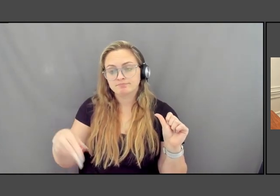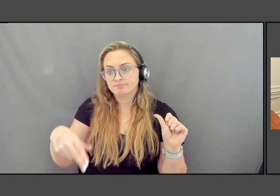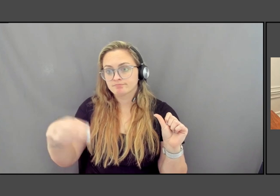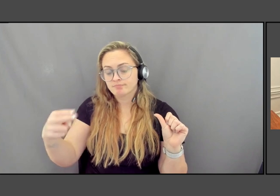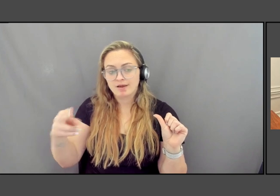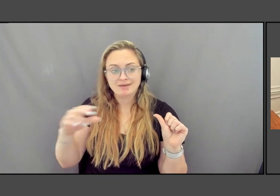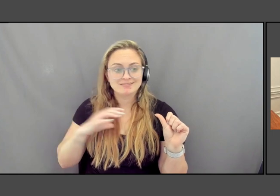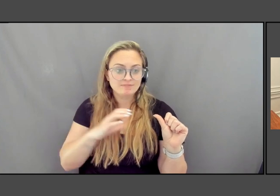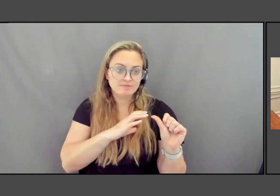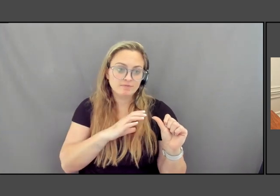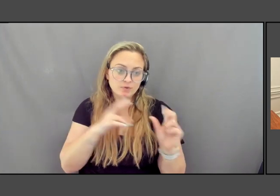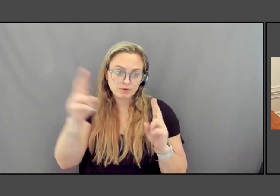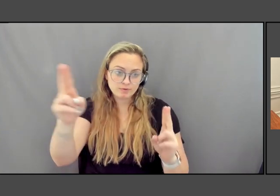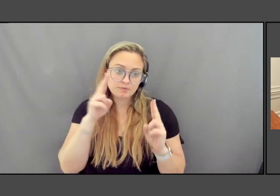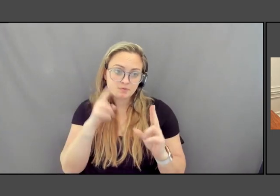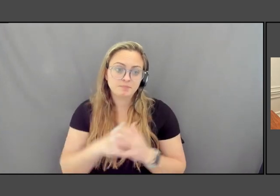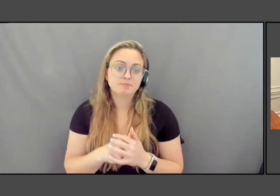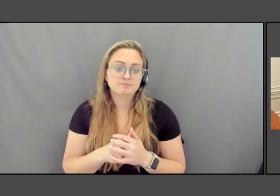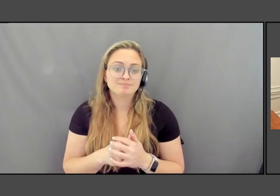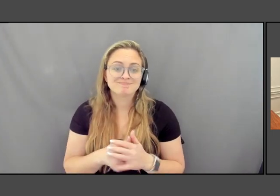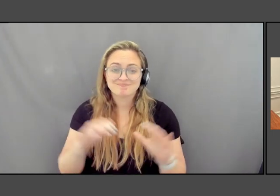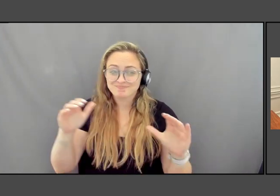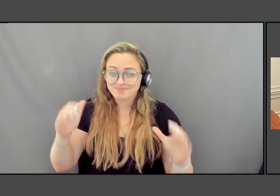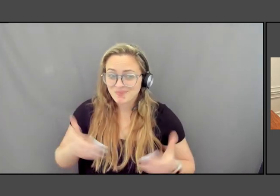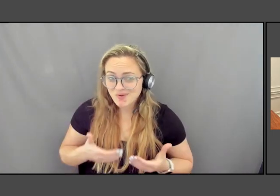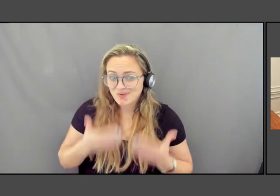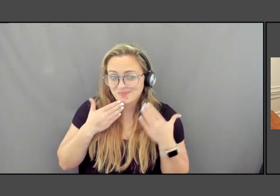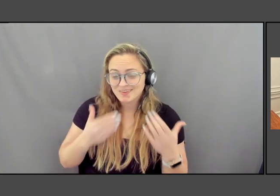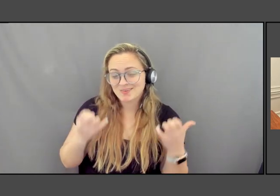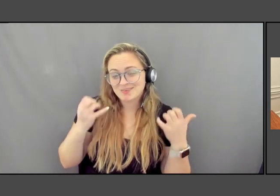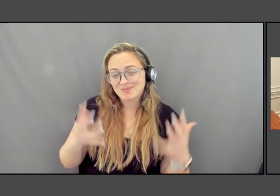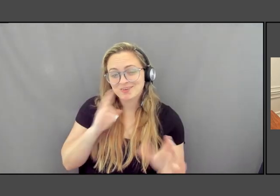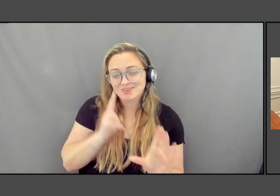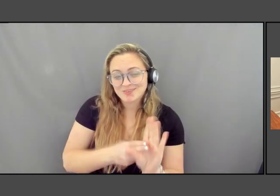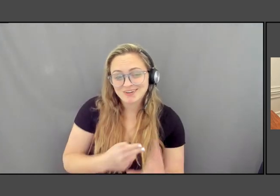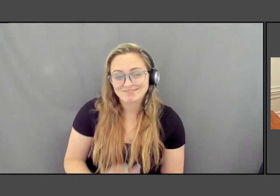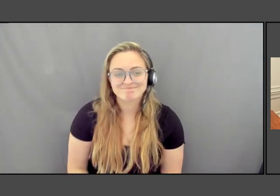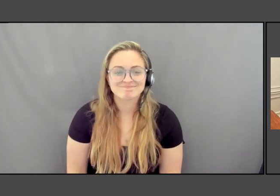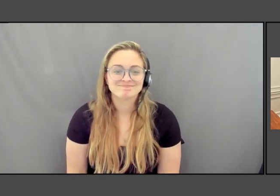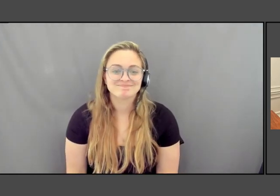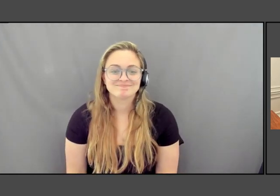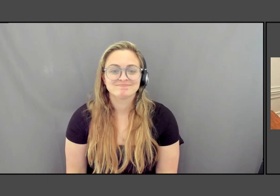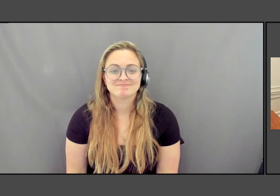Maya, we welcome you and thank you so much for joining us. Thank you.